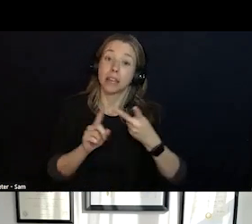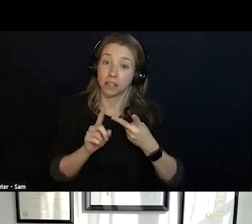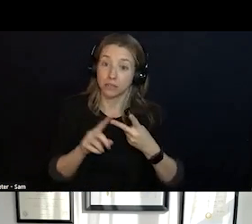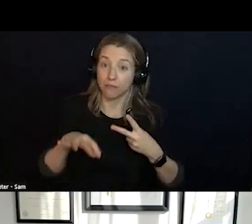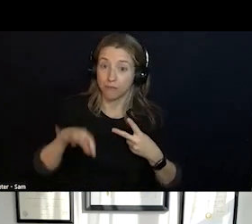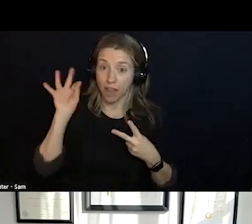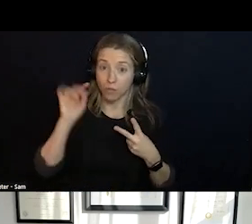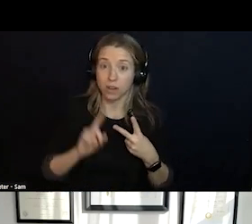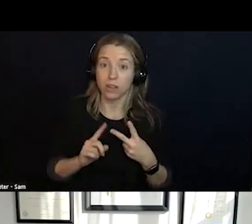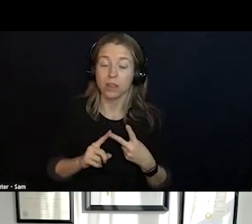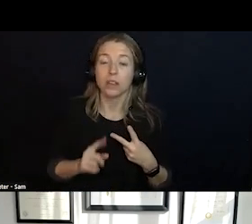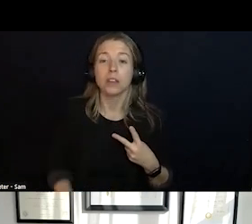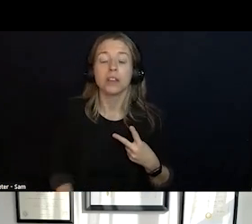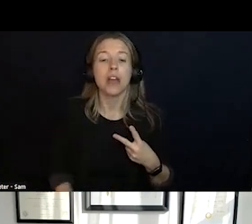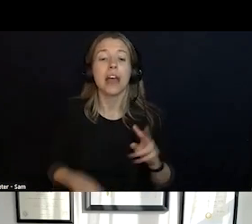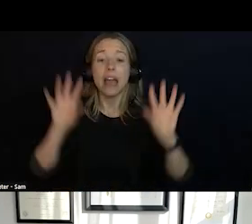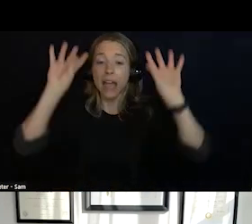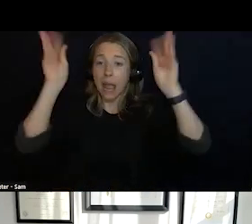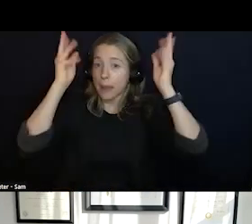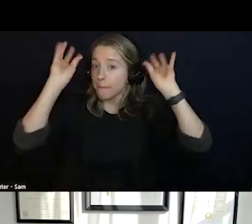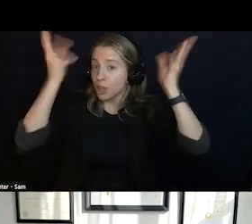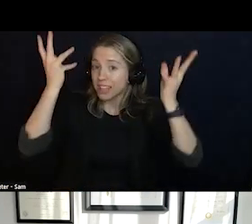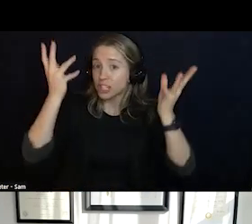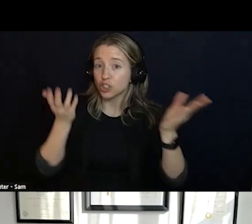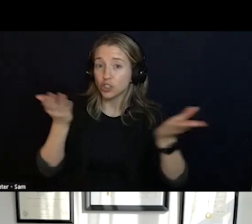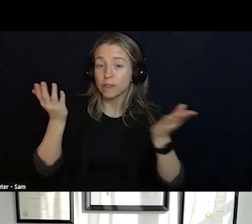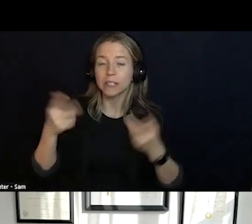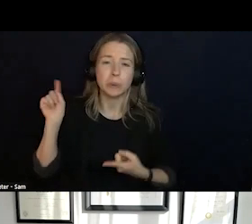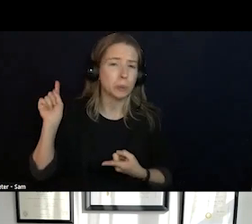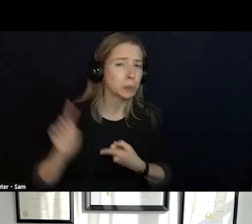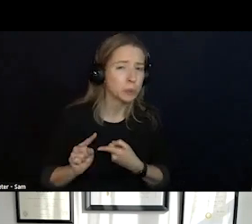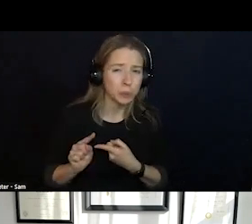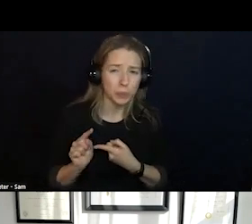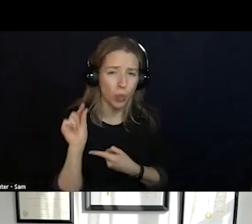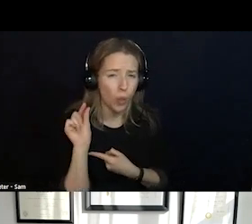VARIABLE AND LOW. WE WILL TALK MORE ABOUT THAT, BUT A QUOTE FROM